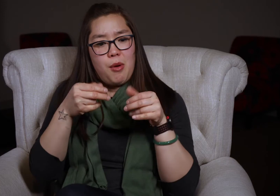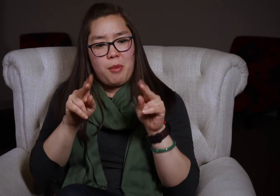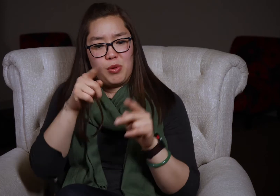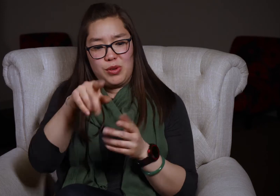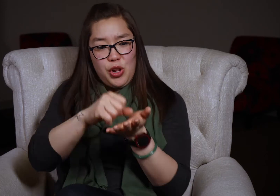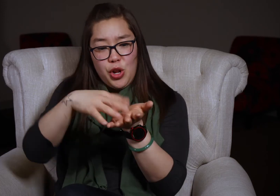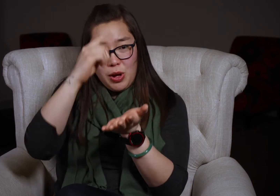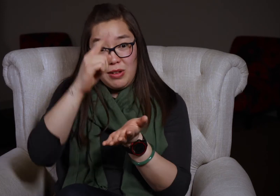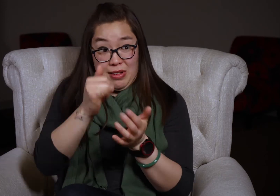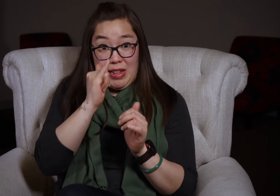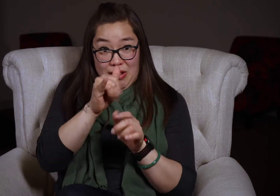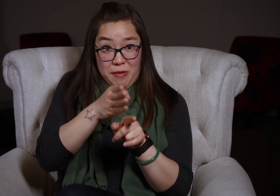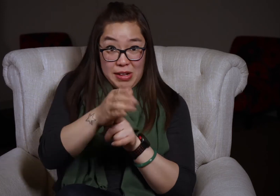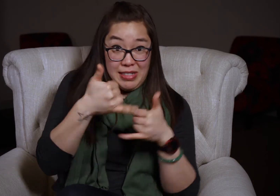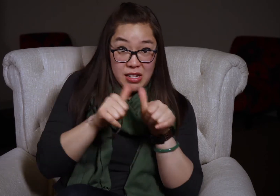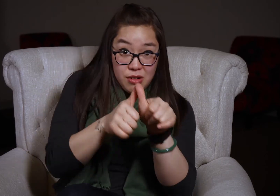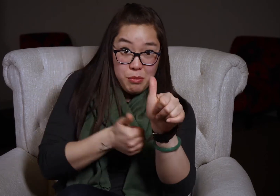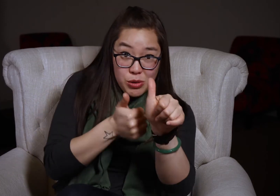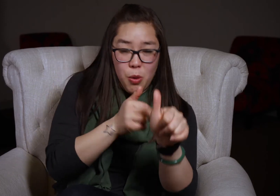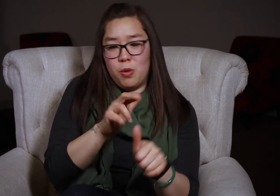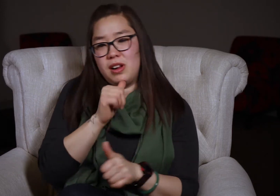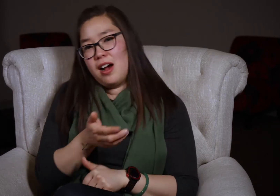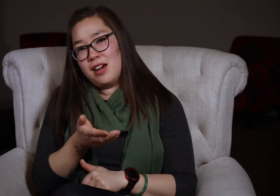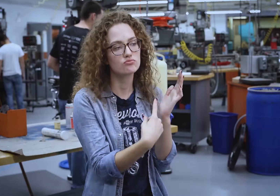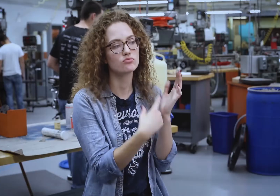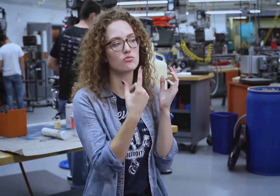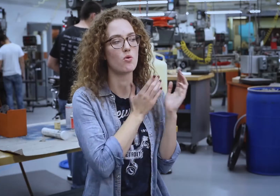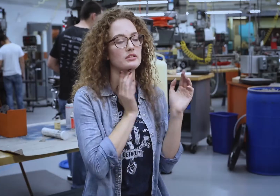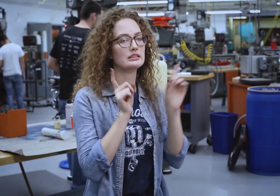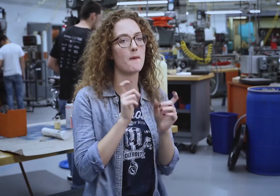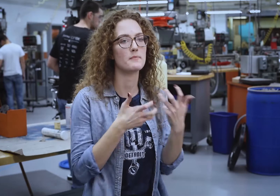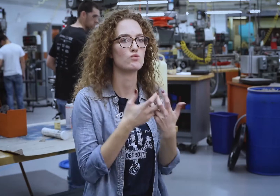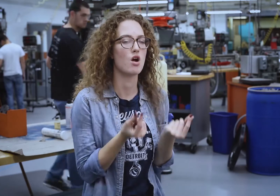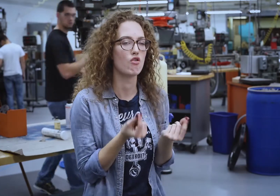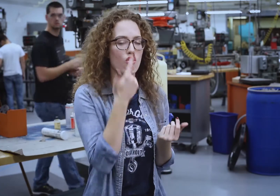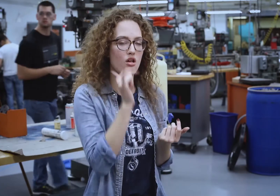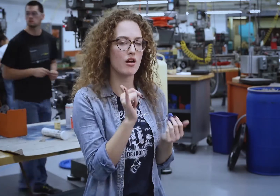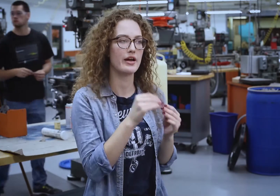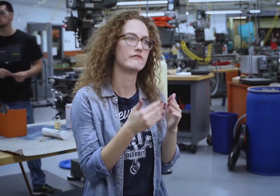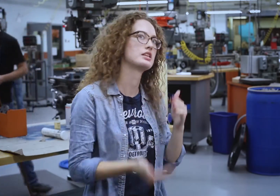Those are opportunities for you to learn, whether you pursue that field or not. I always ask the teacher to discuss my testing